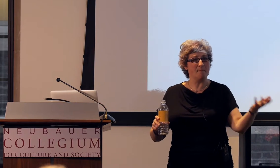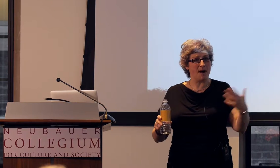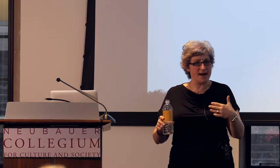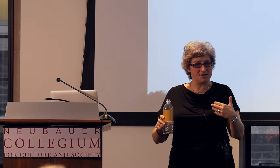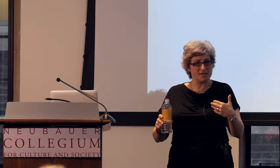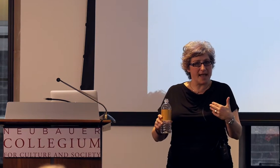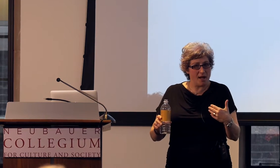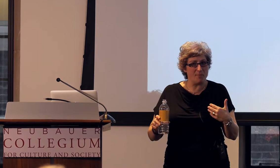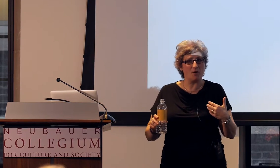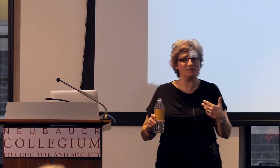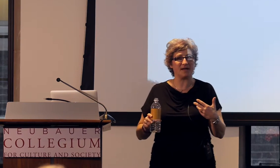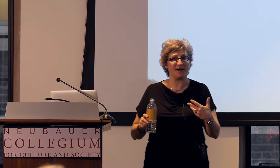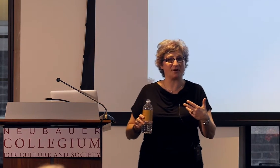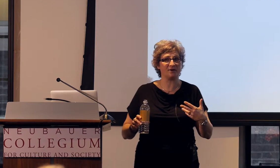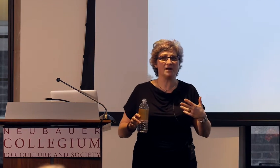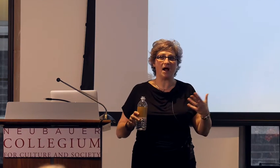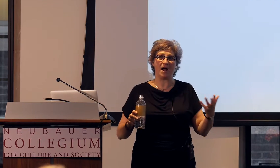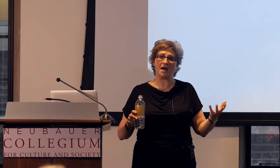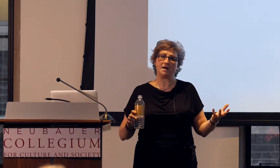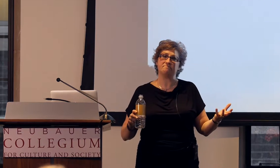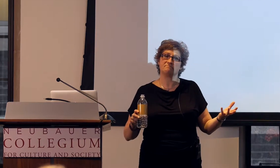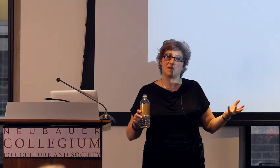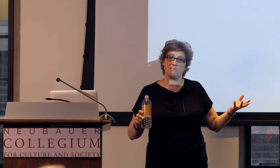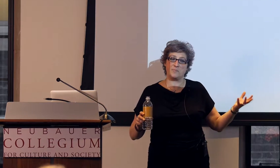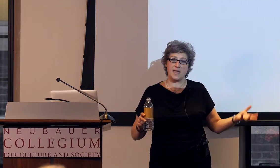might actually help a homesigner pick,